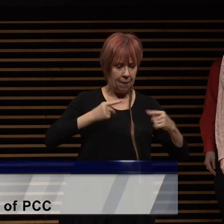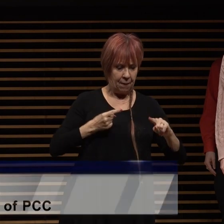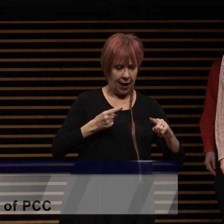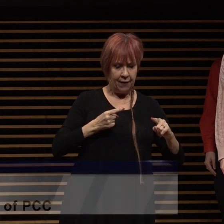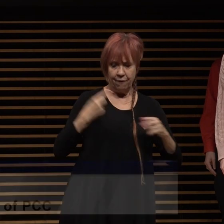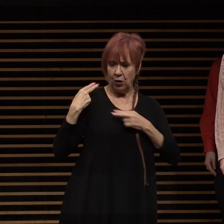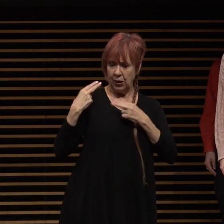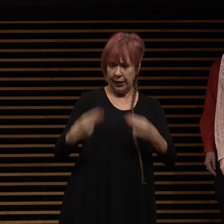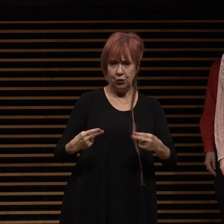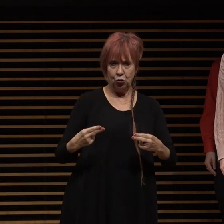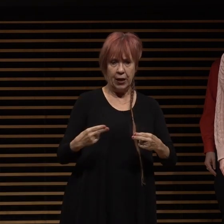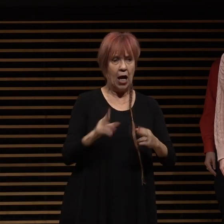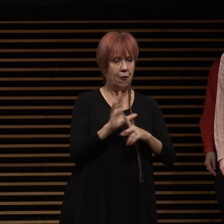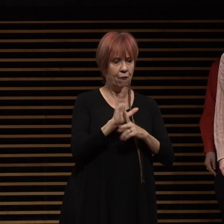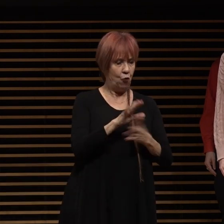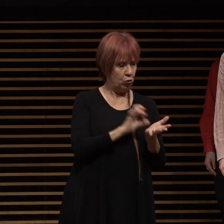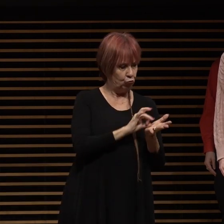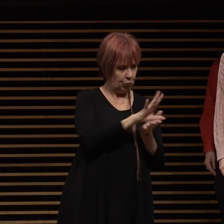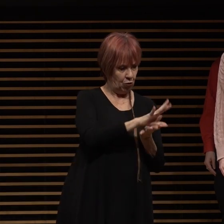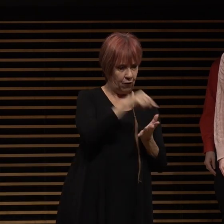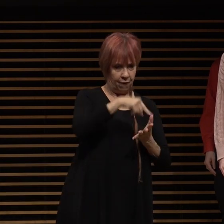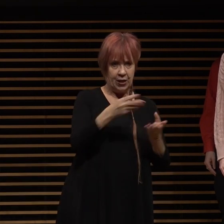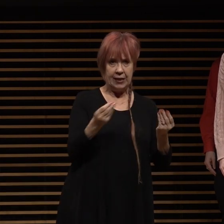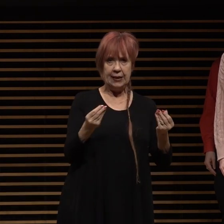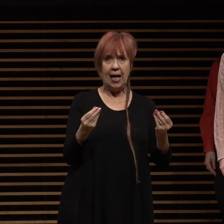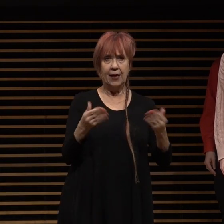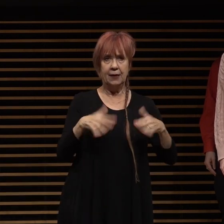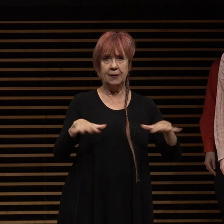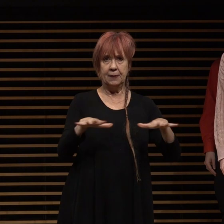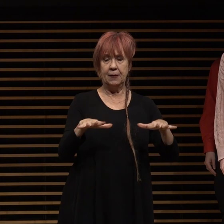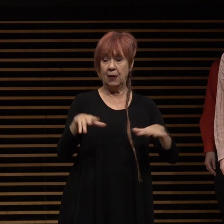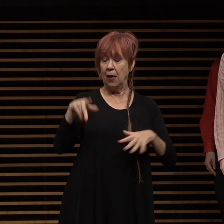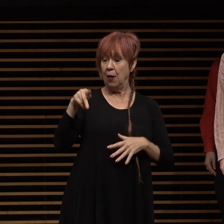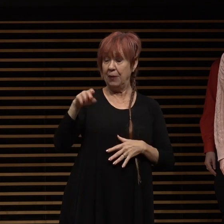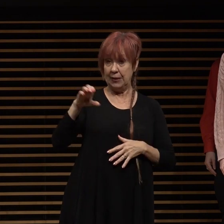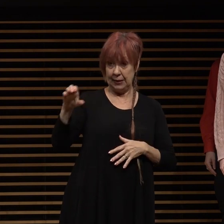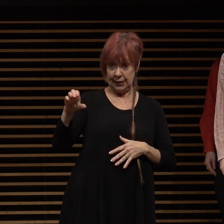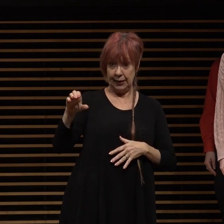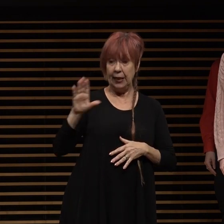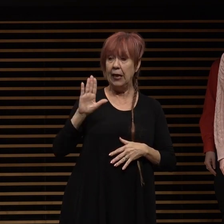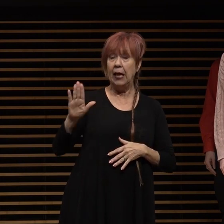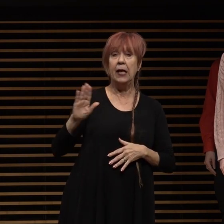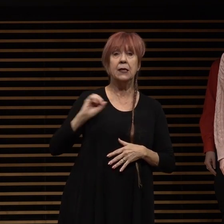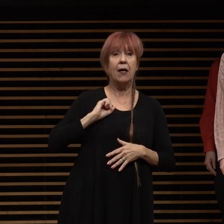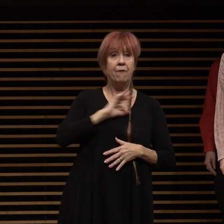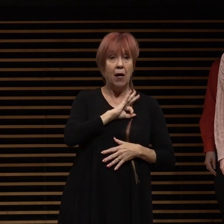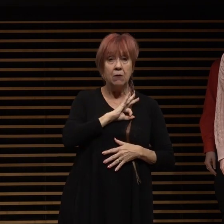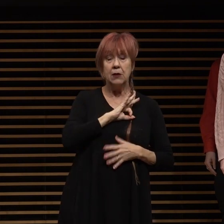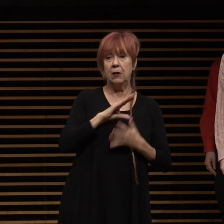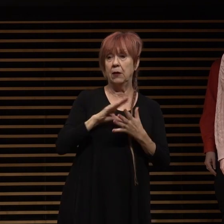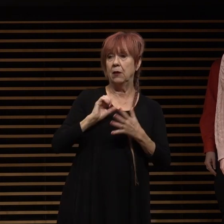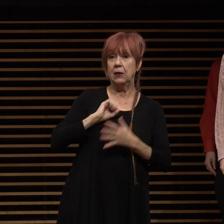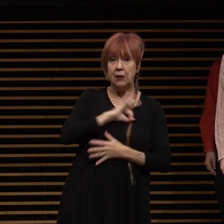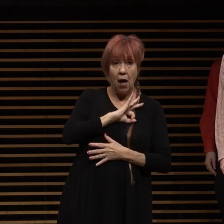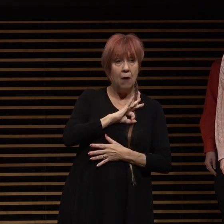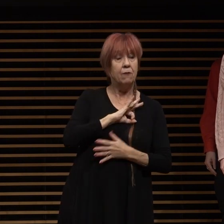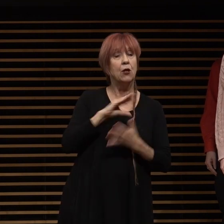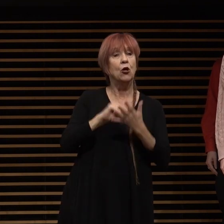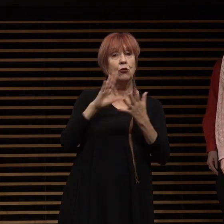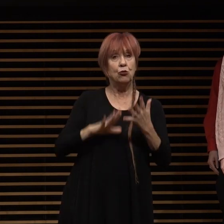from this land on which we gather pcc and its faculty staff and students